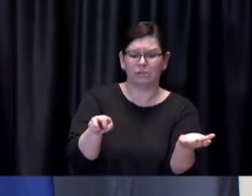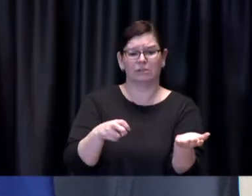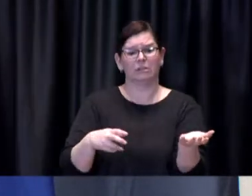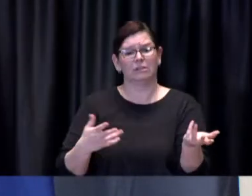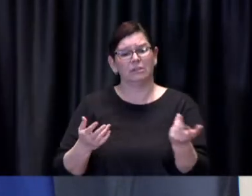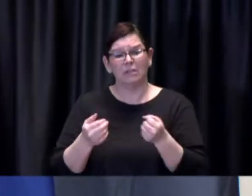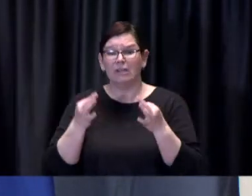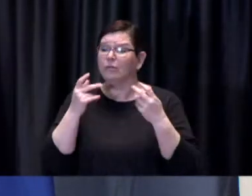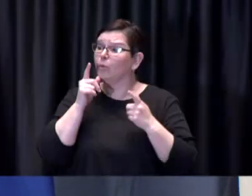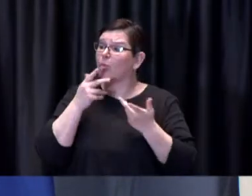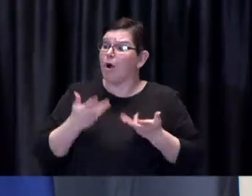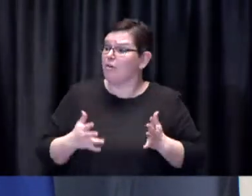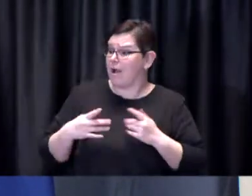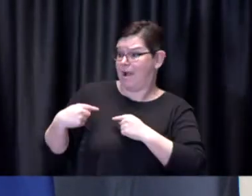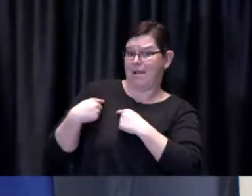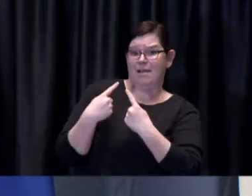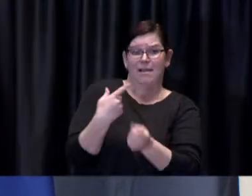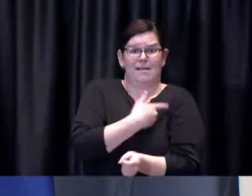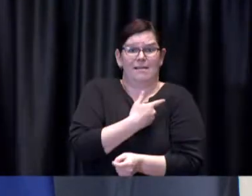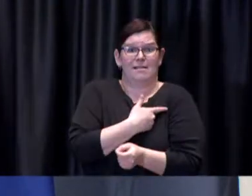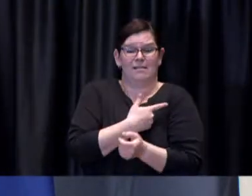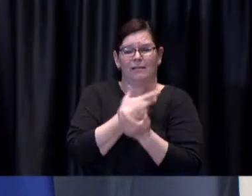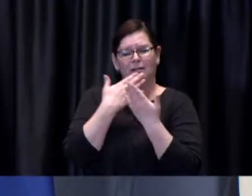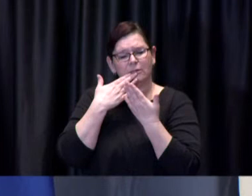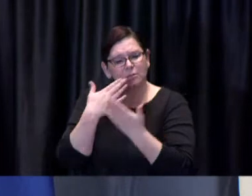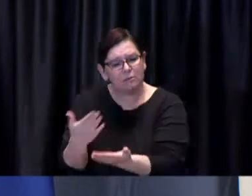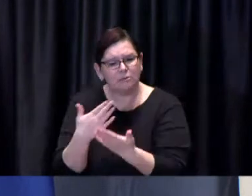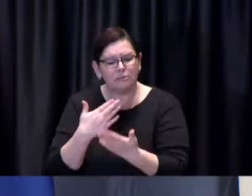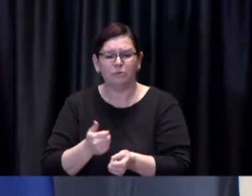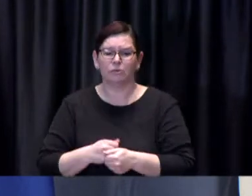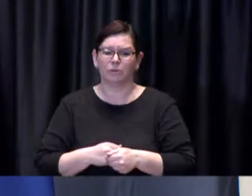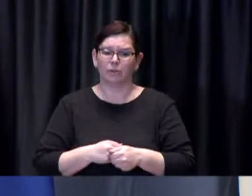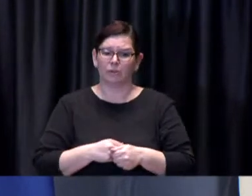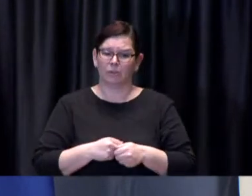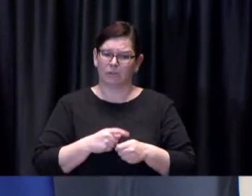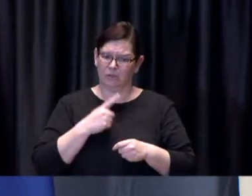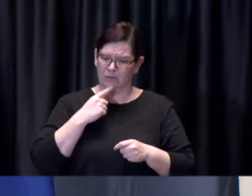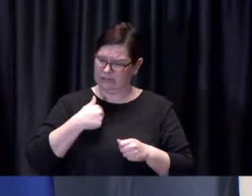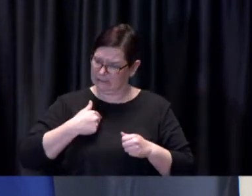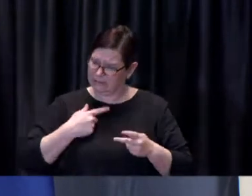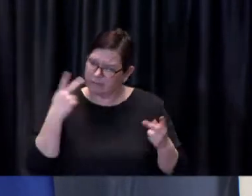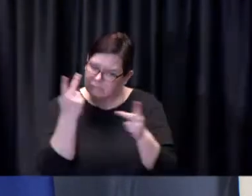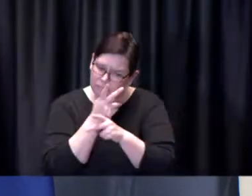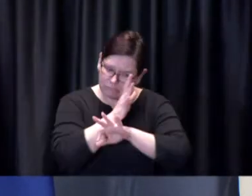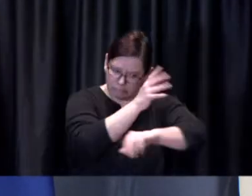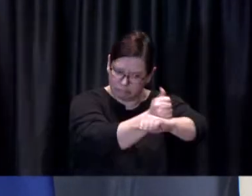Our clinics have been placed so as to accommodate seniors and their attendance and and we will help